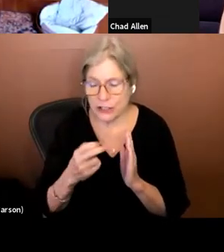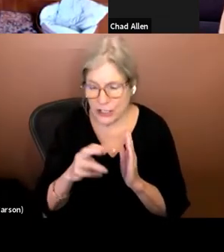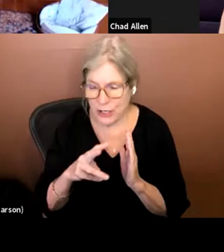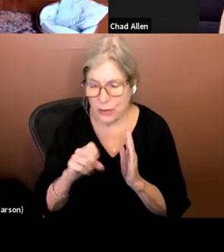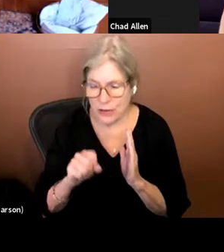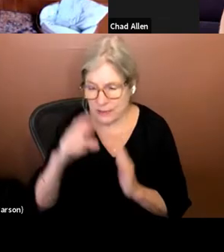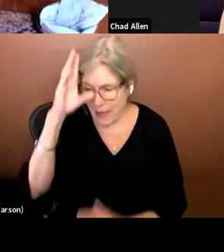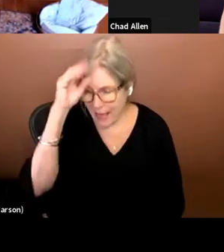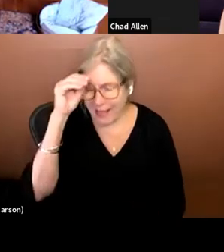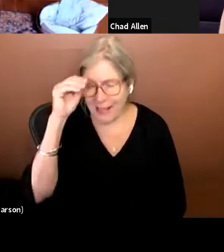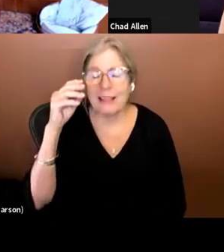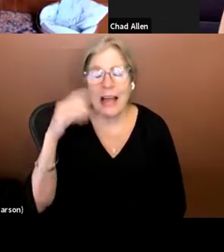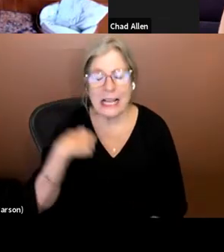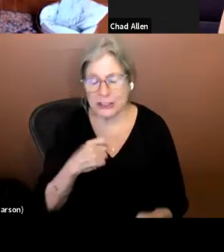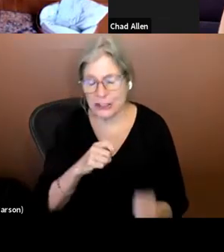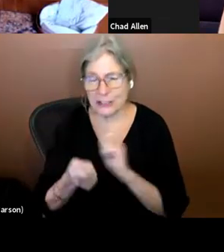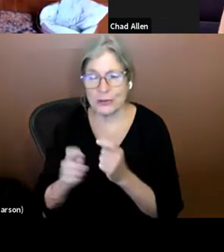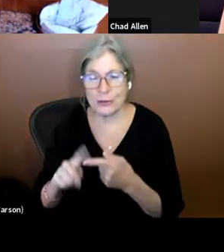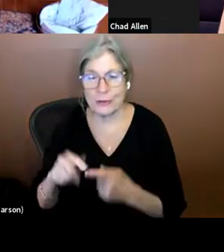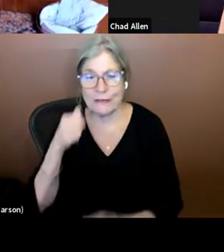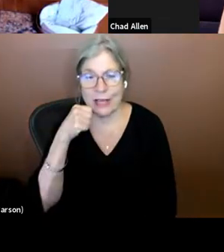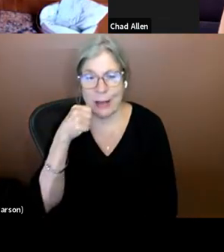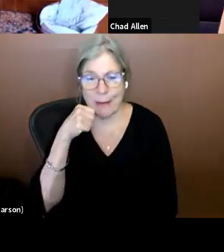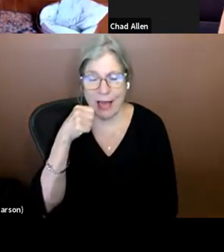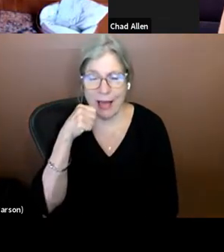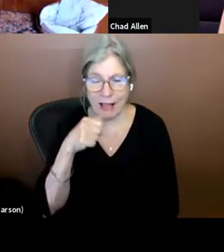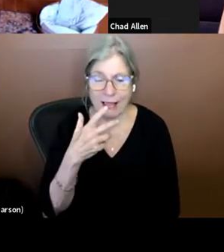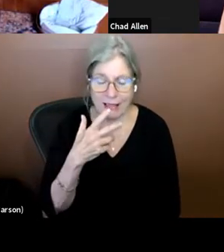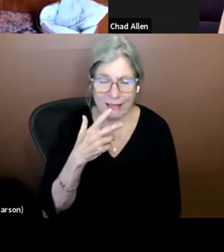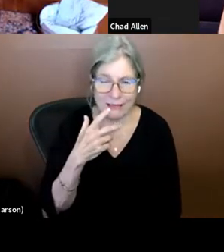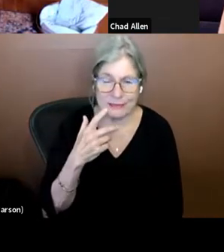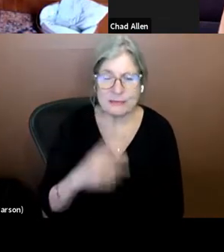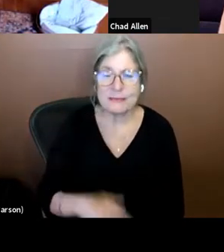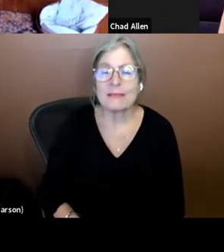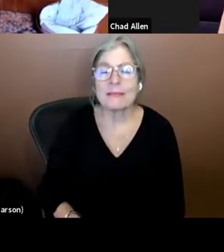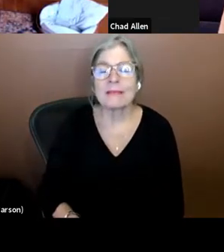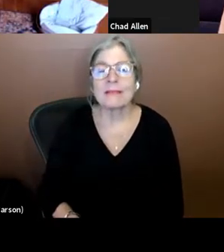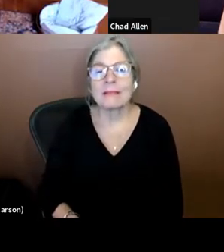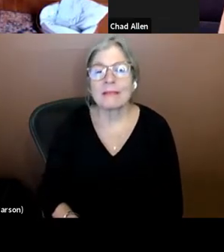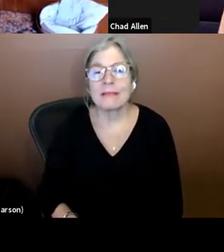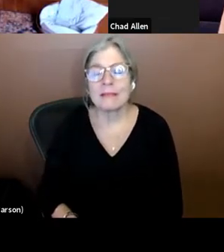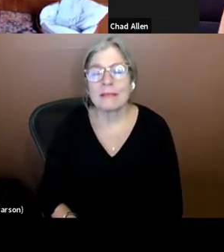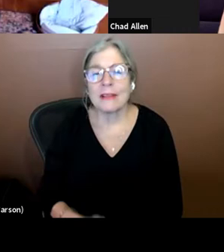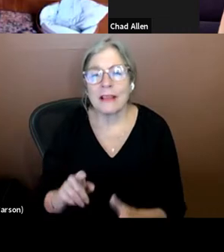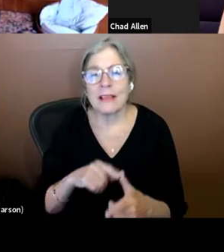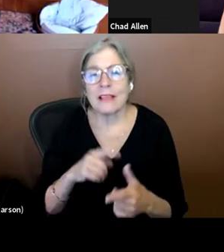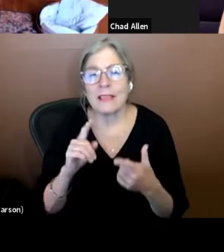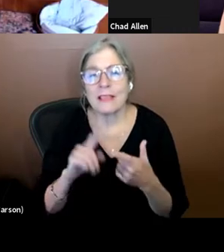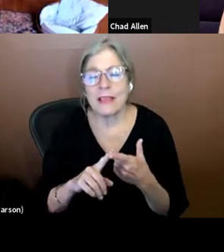and I changed it to female. And then as a result of a lot of the